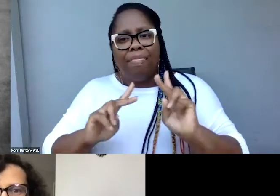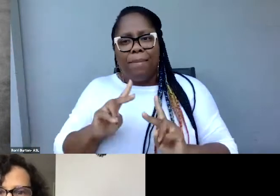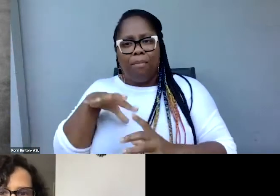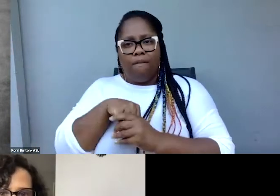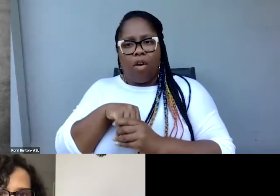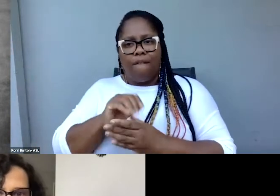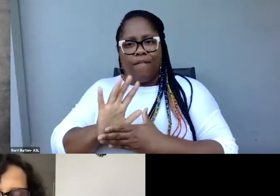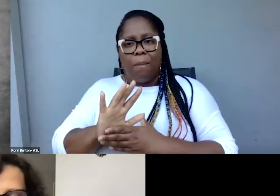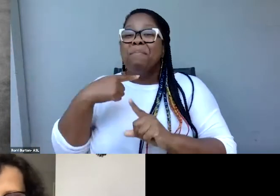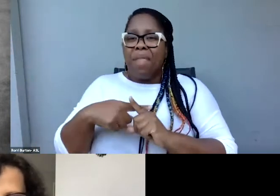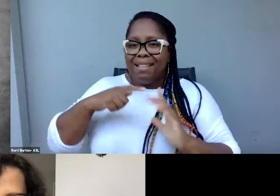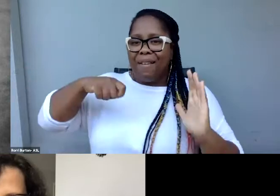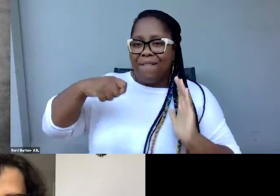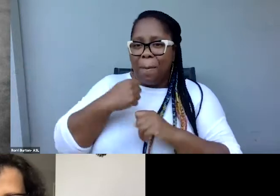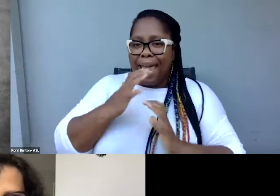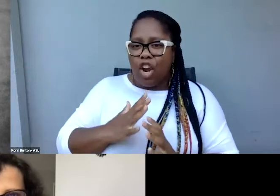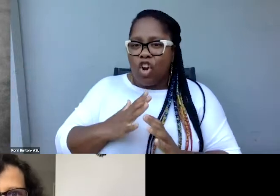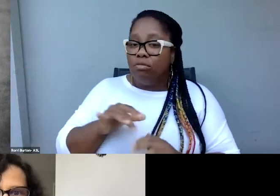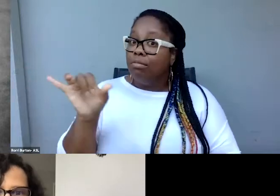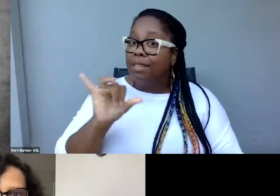Just like my autistic friend who did not